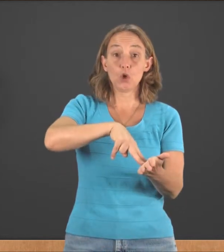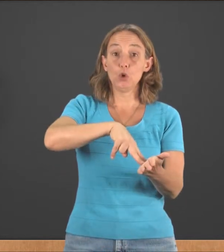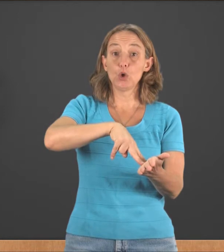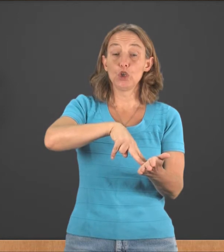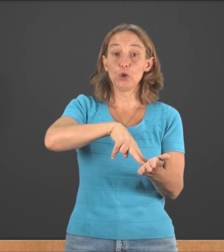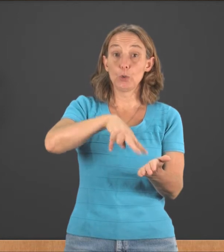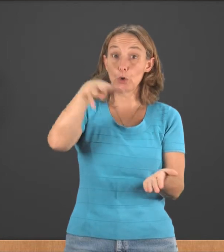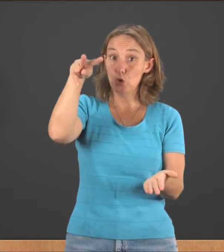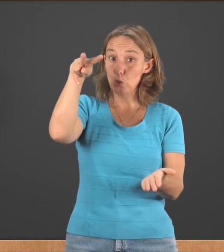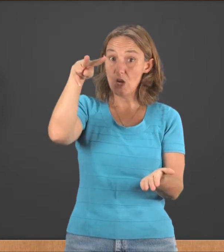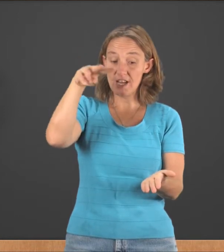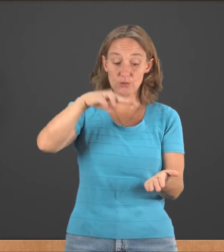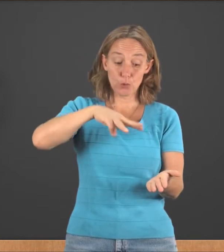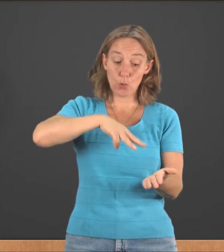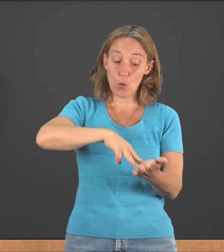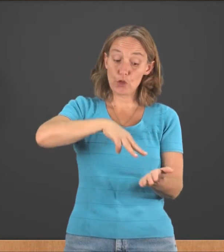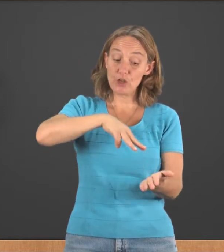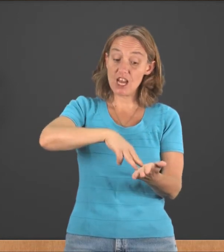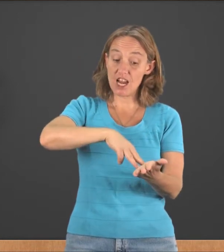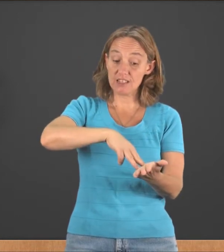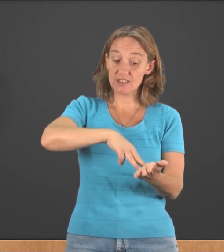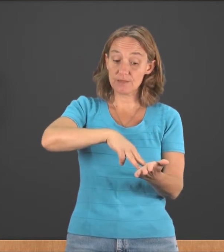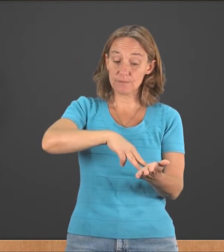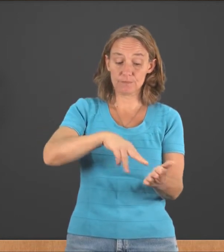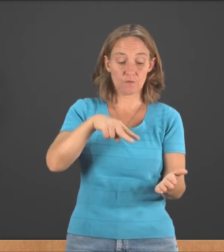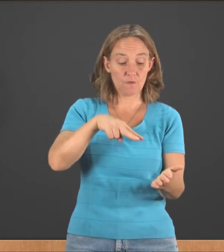You can do it with two tines or three tines.